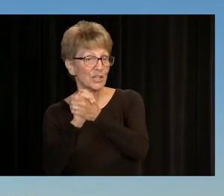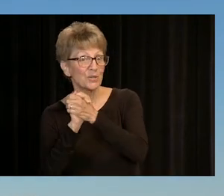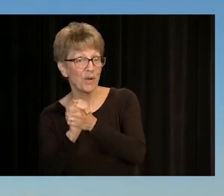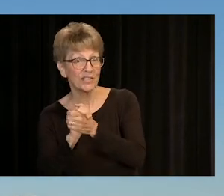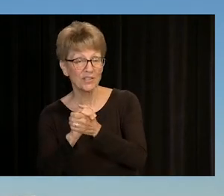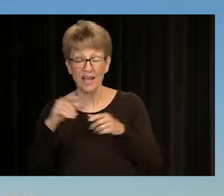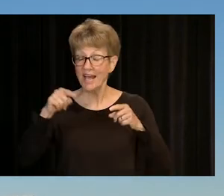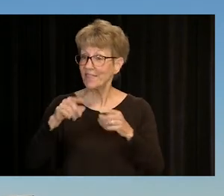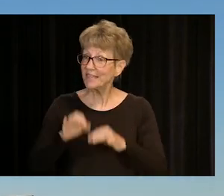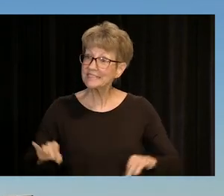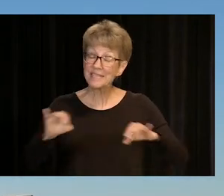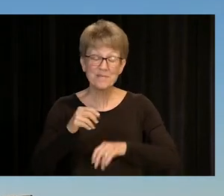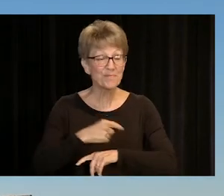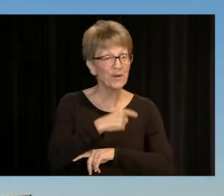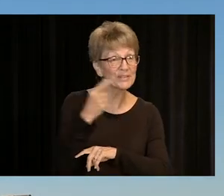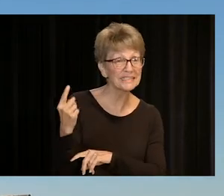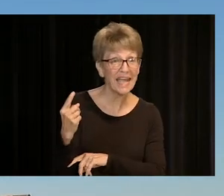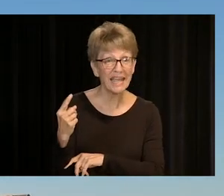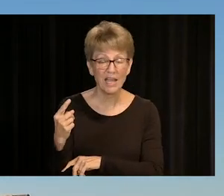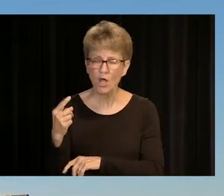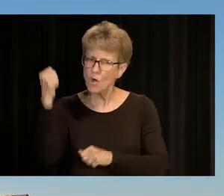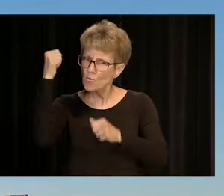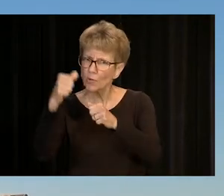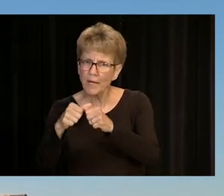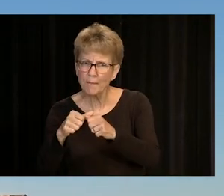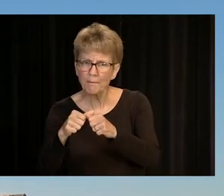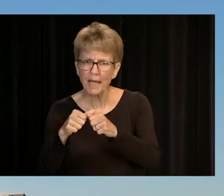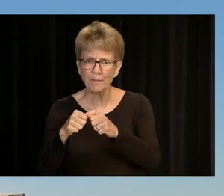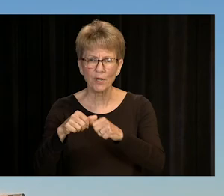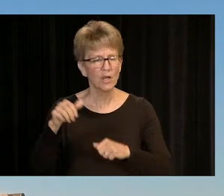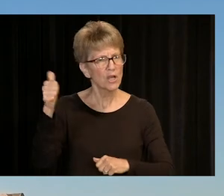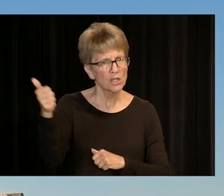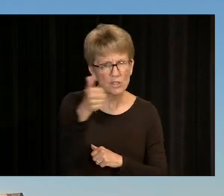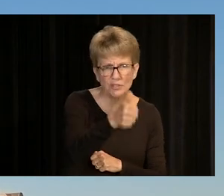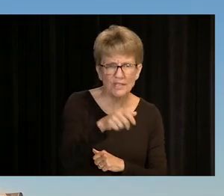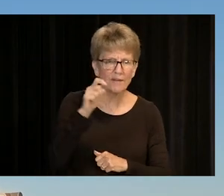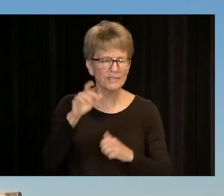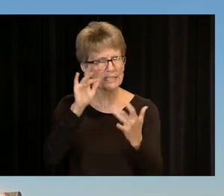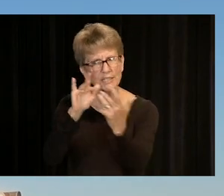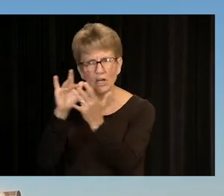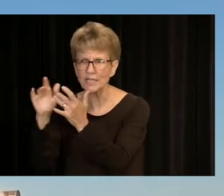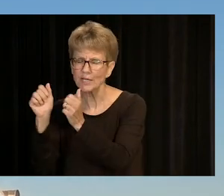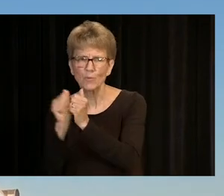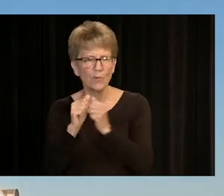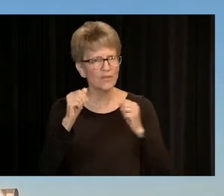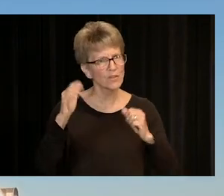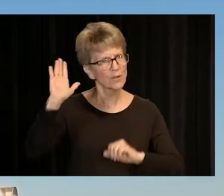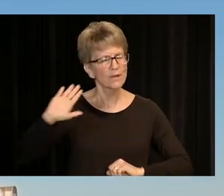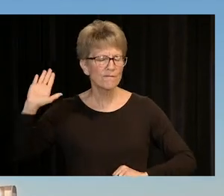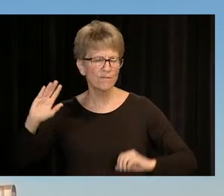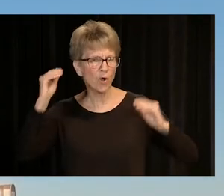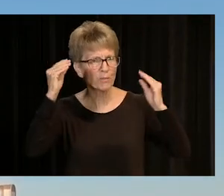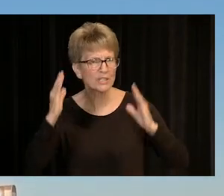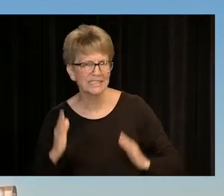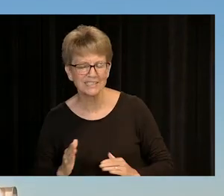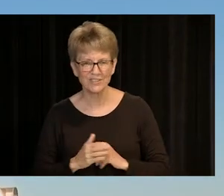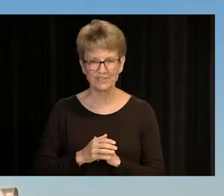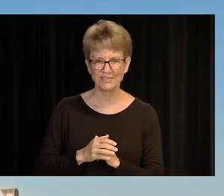CONGRATULATIONS! AND A REMINDER, DON'T FORGET TO STAY IN TOUCH WITH YOUR FACULTY AND PROFESSORS. WE LOVE HEARING FROM FORMER STUDENTS. CONGRATS TO EVERYONE GRADUATING,